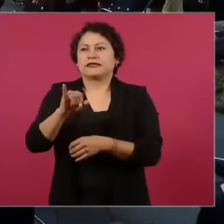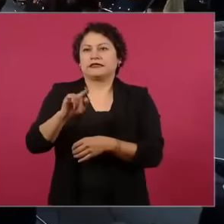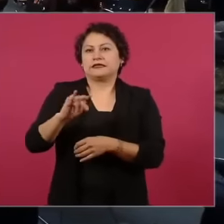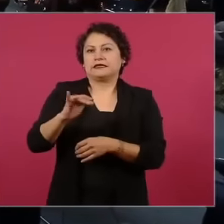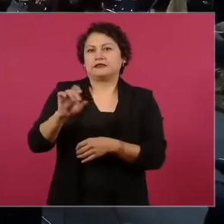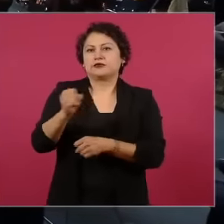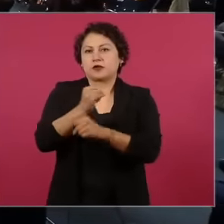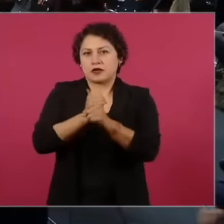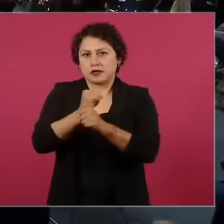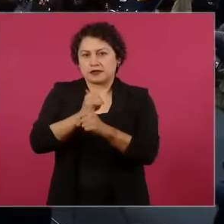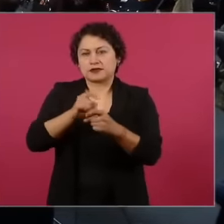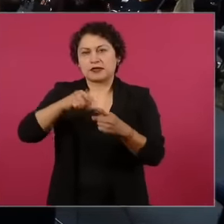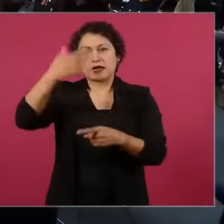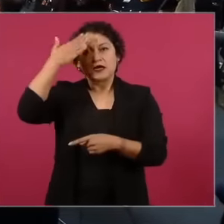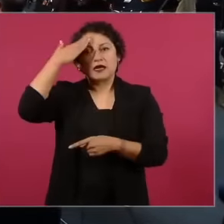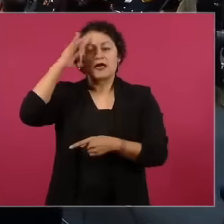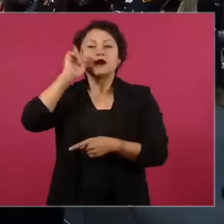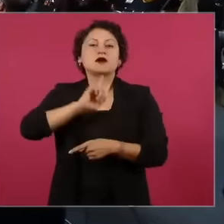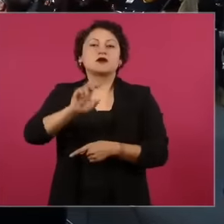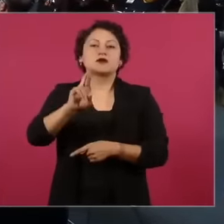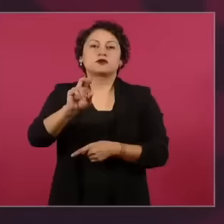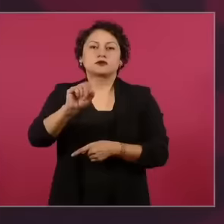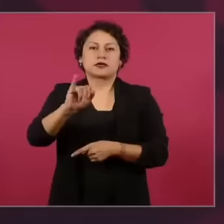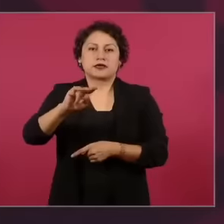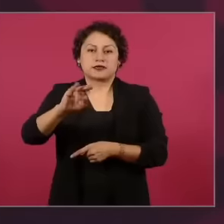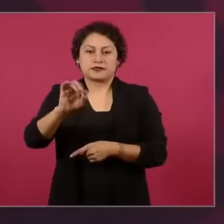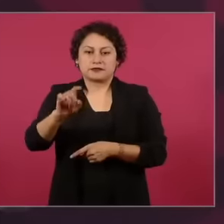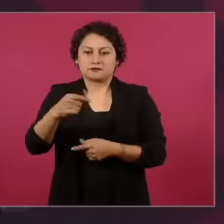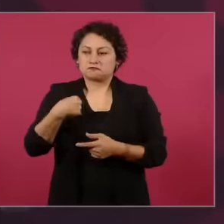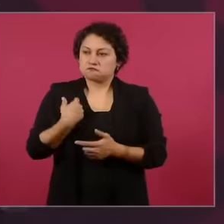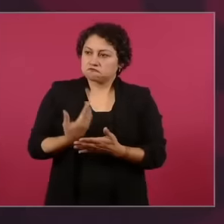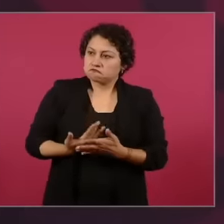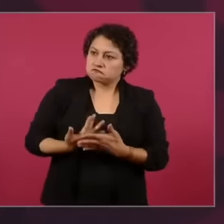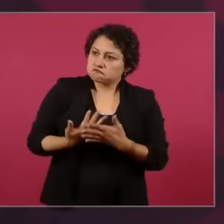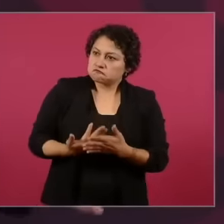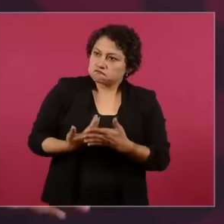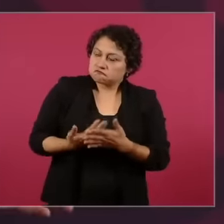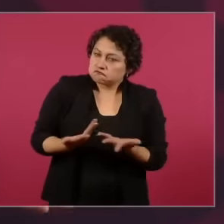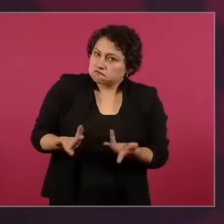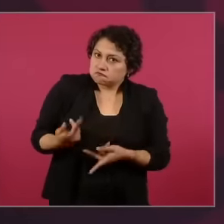Rosana Reguillo, which by the way I am still waiting for her to also do an analysis of the narco-president